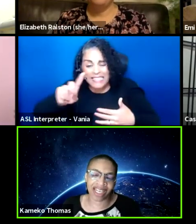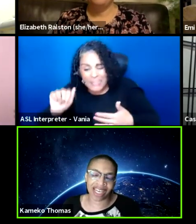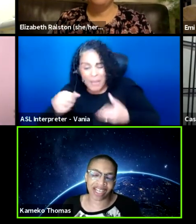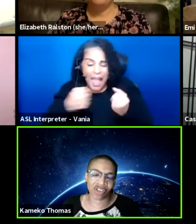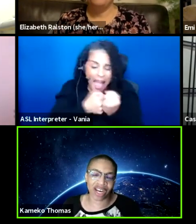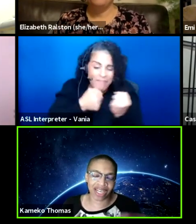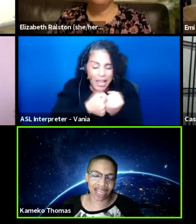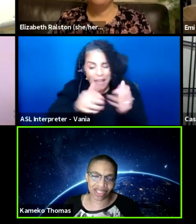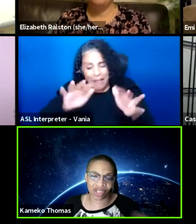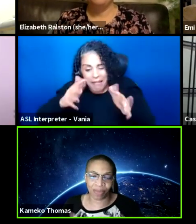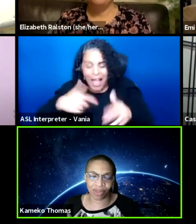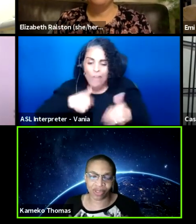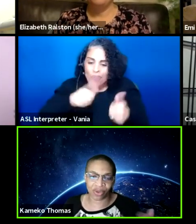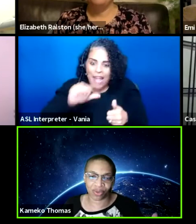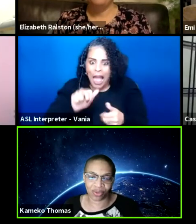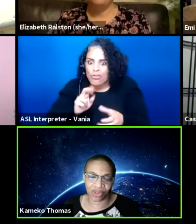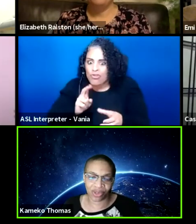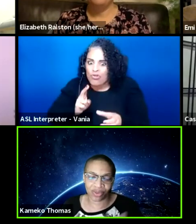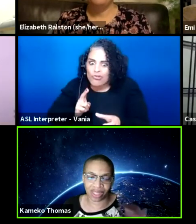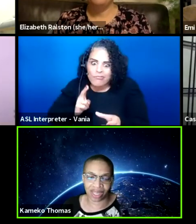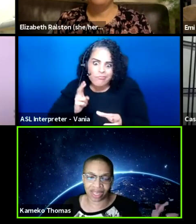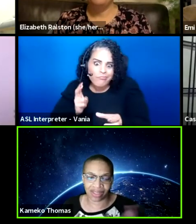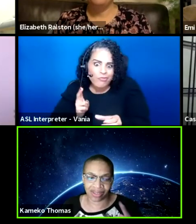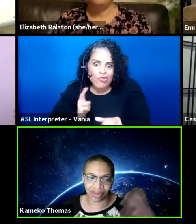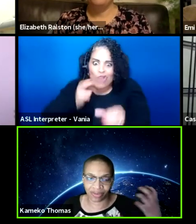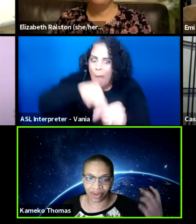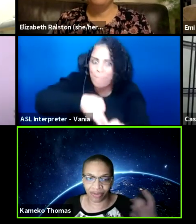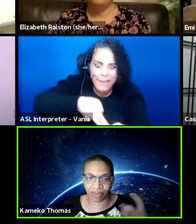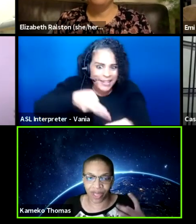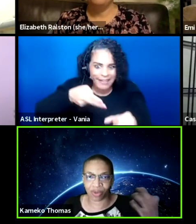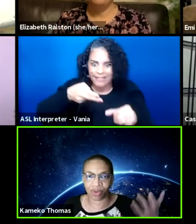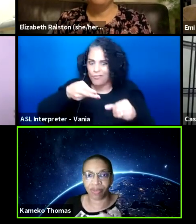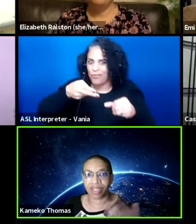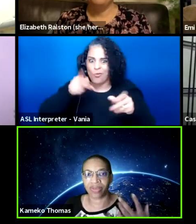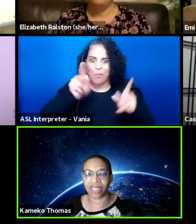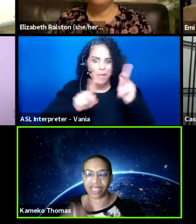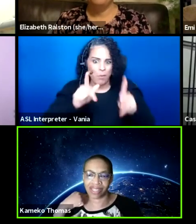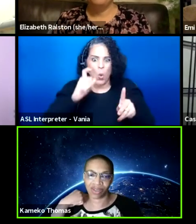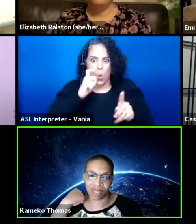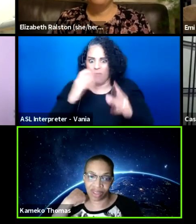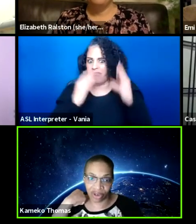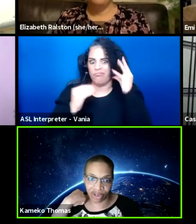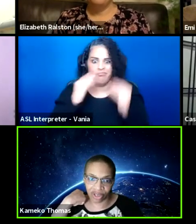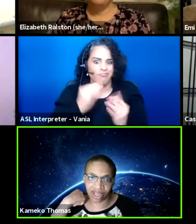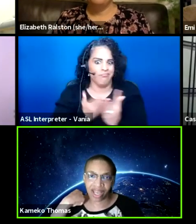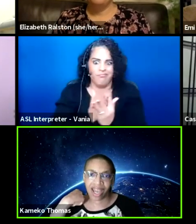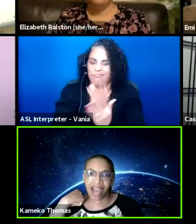I try not to jump into the lanes of people who've been doing this a little bit longer.